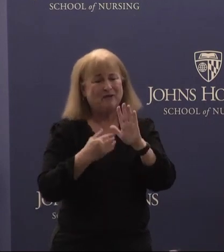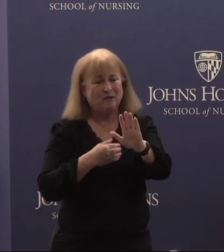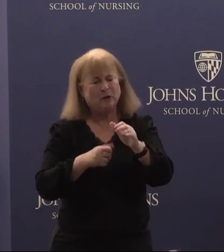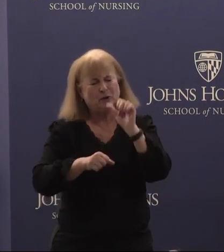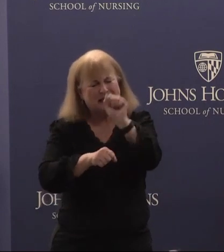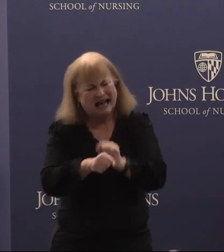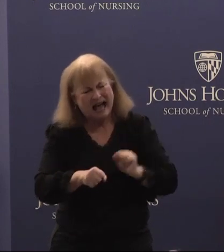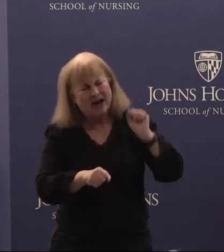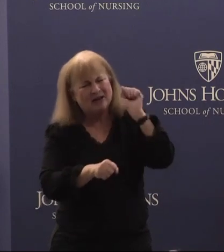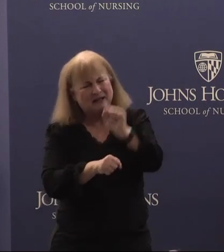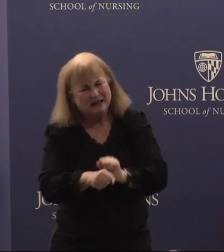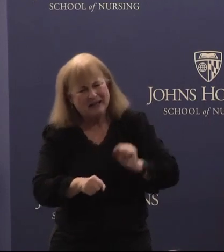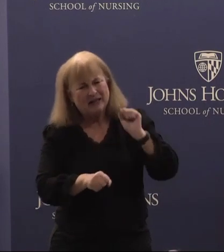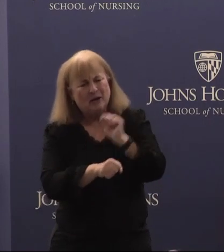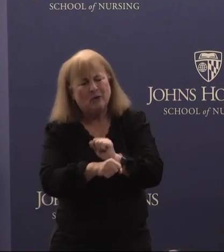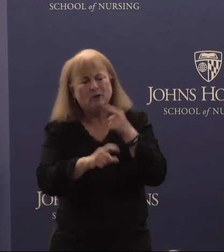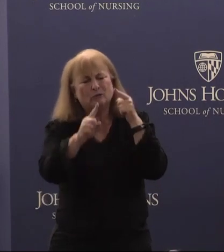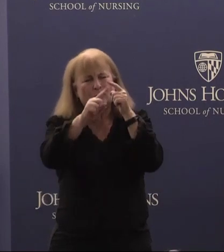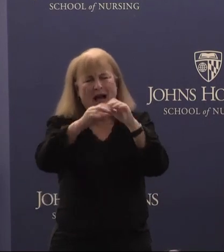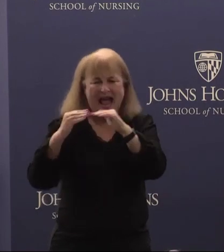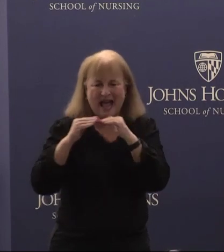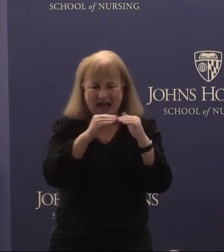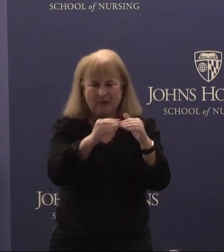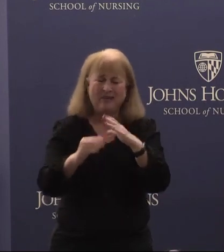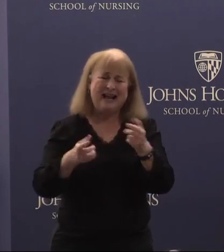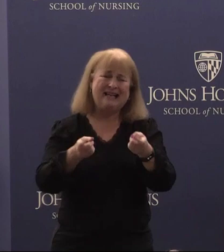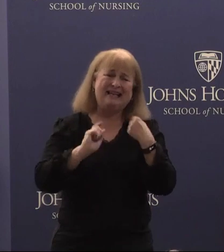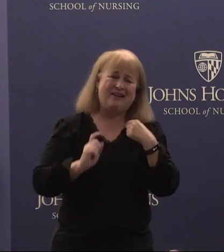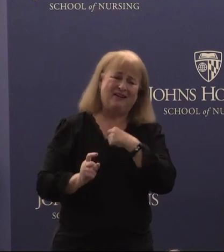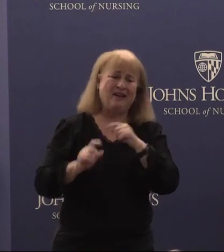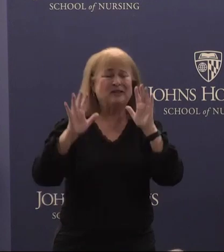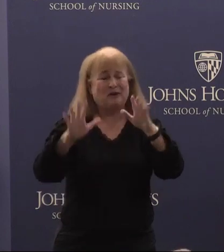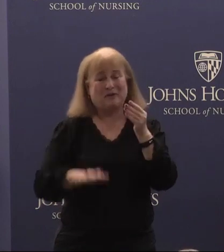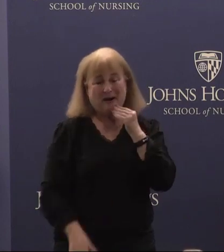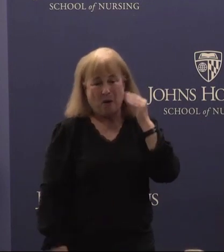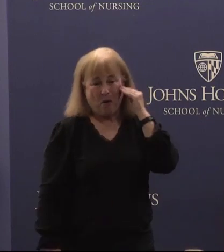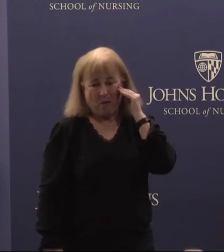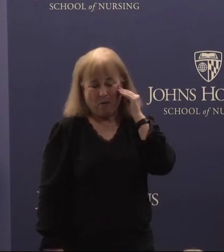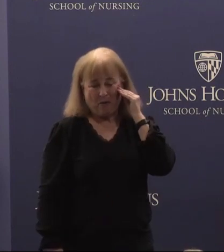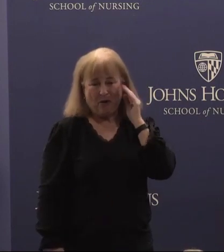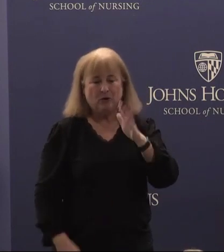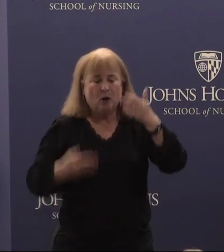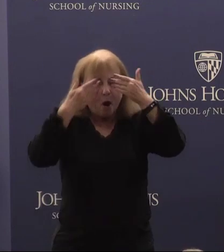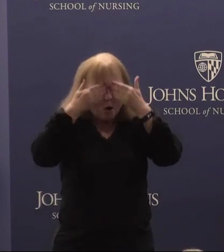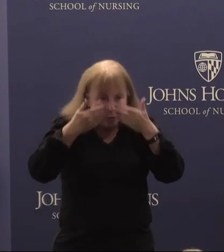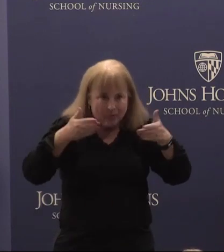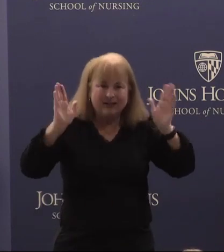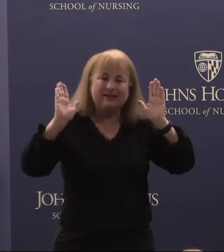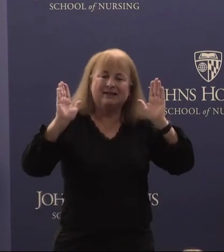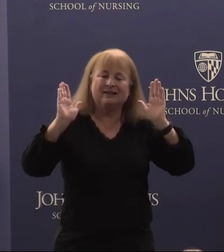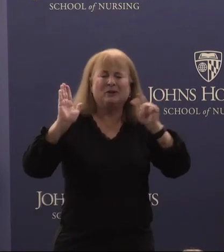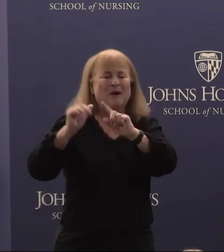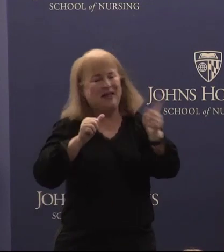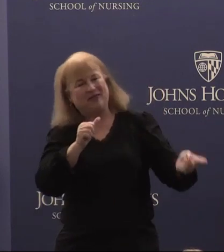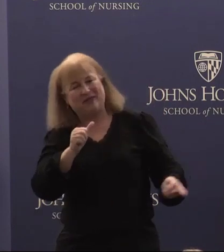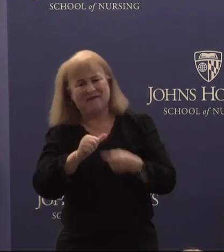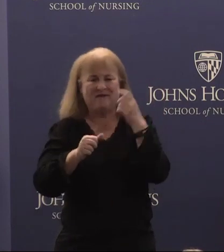pursuit of equity and for giving us a great home. Your openness, you were the first to cheer on our